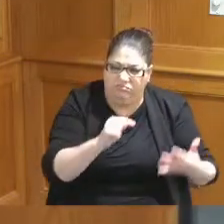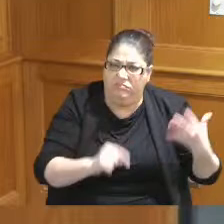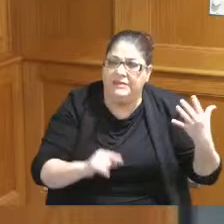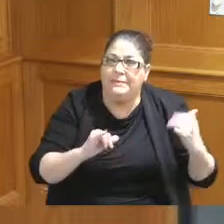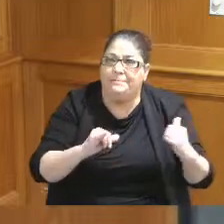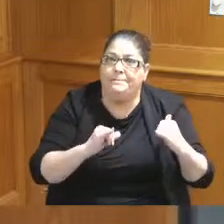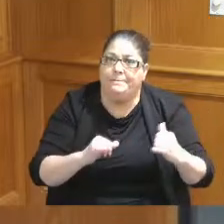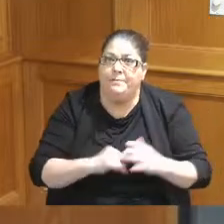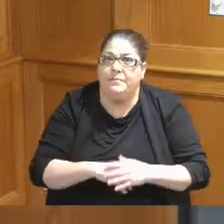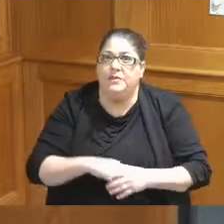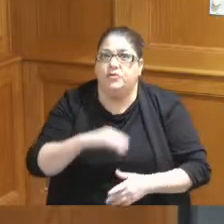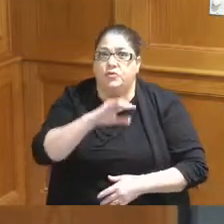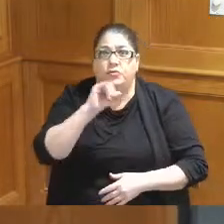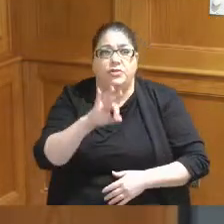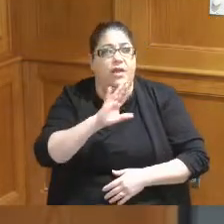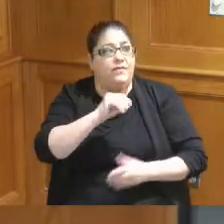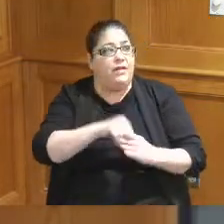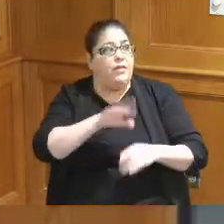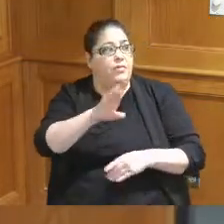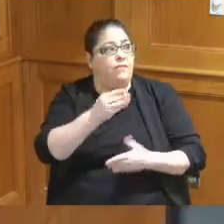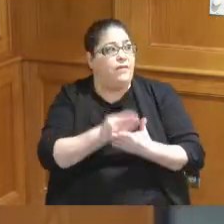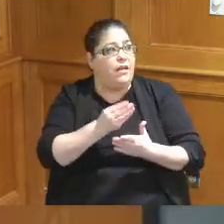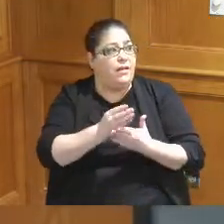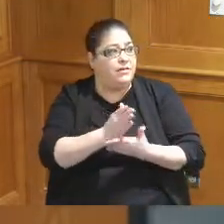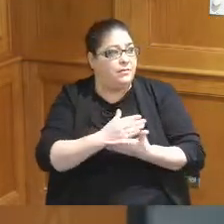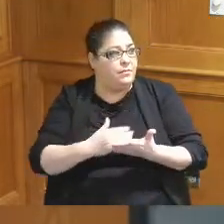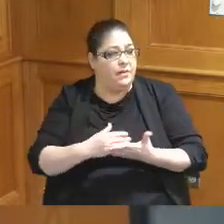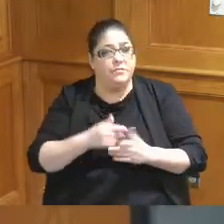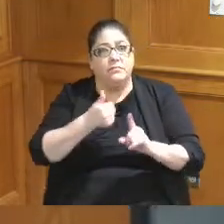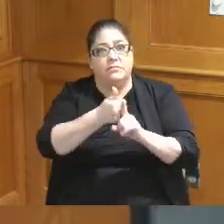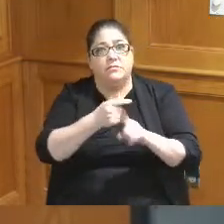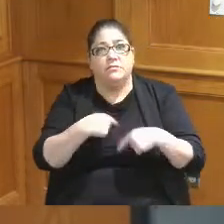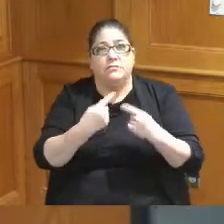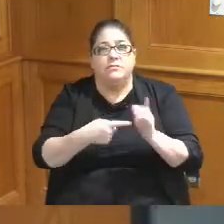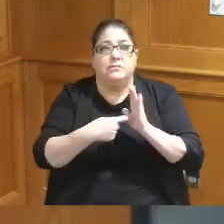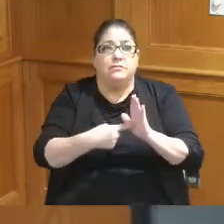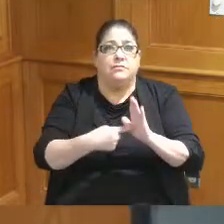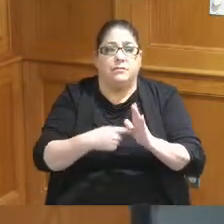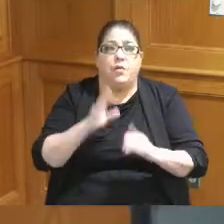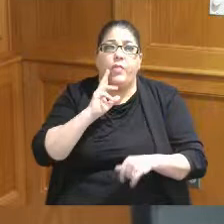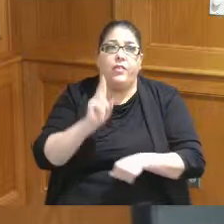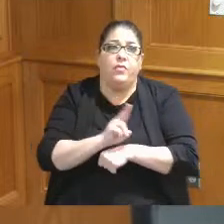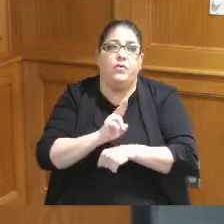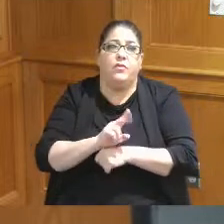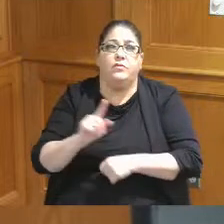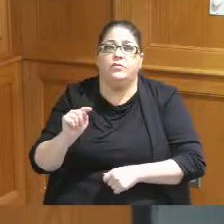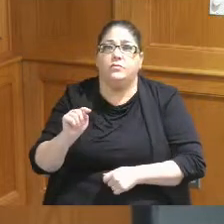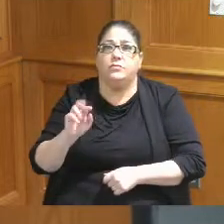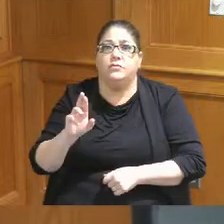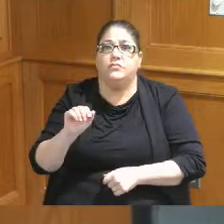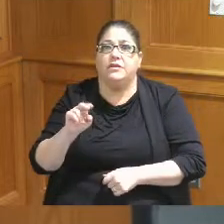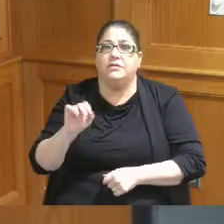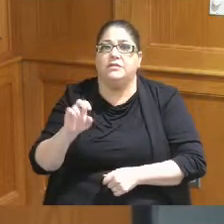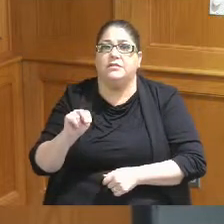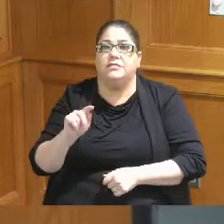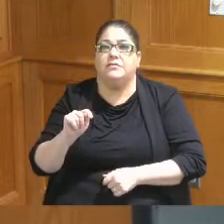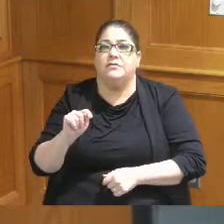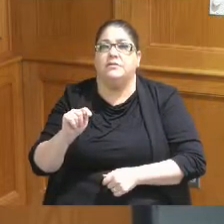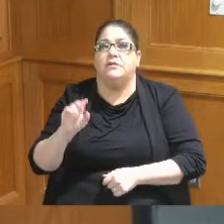suggest in your financing piece you've indicated that we'll use the transit occupancy tax fund